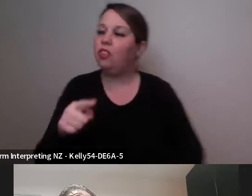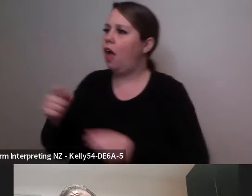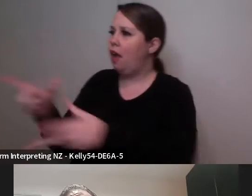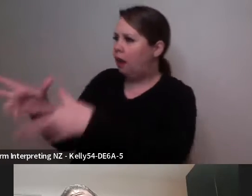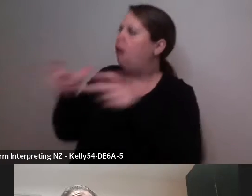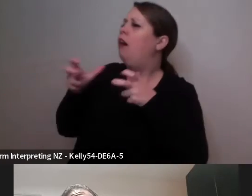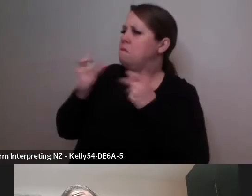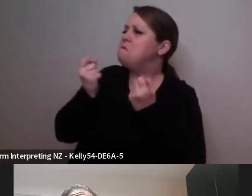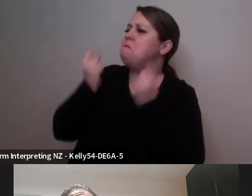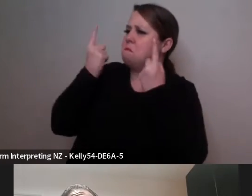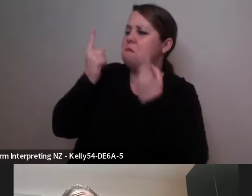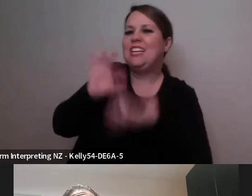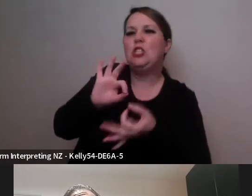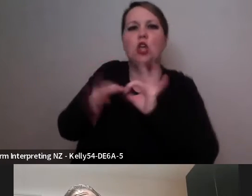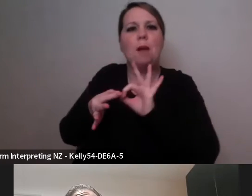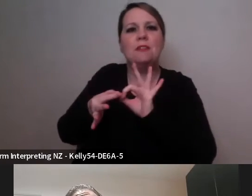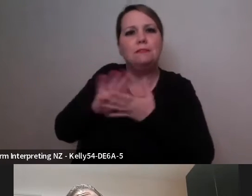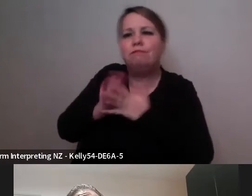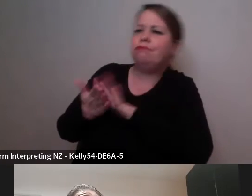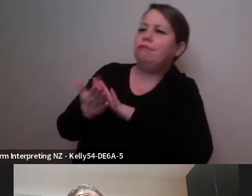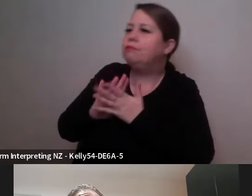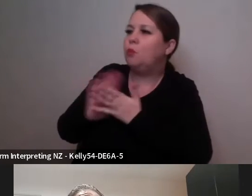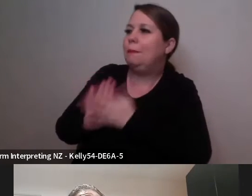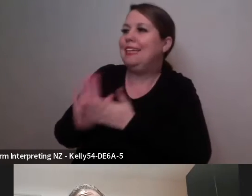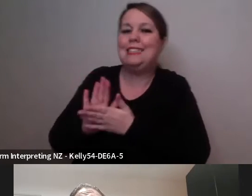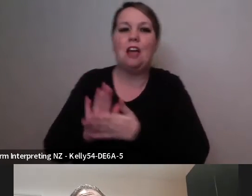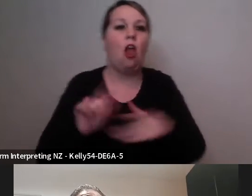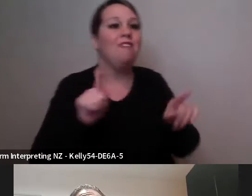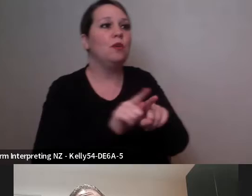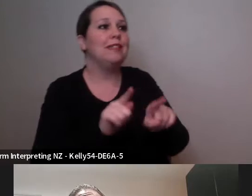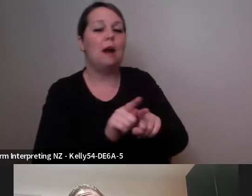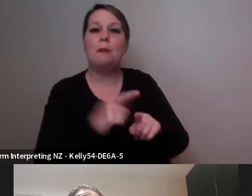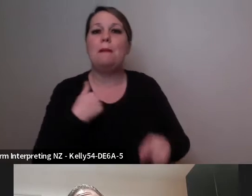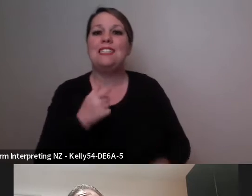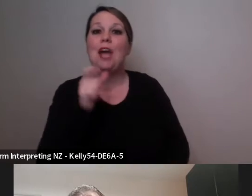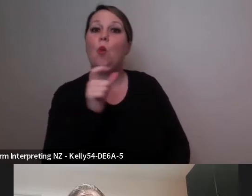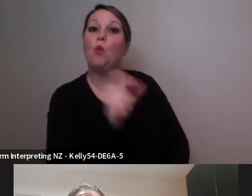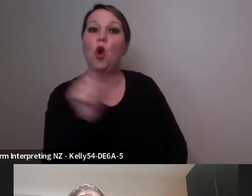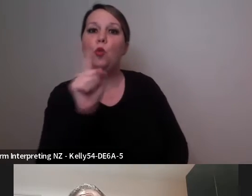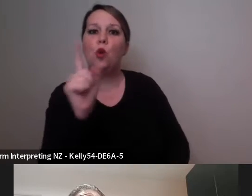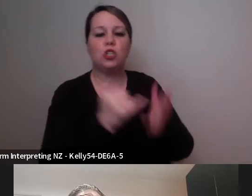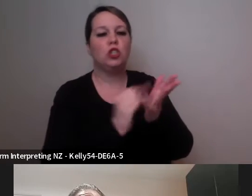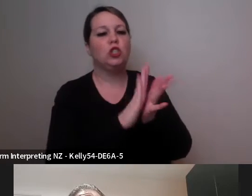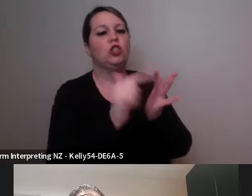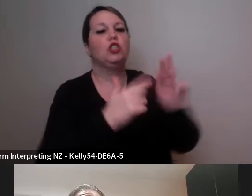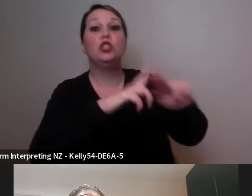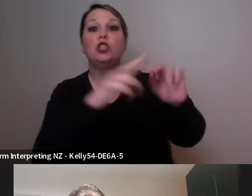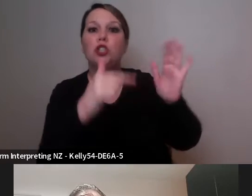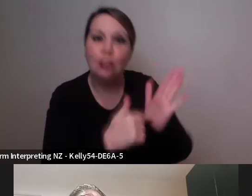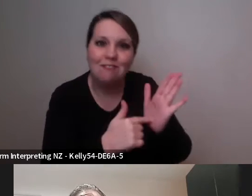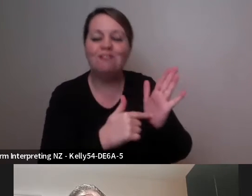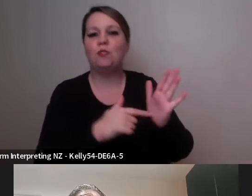For an example I may say the word 'shunt' or 'shift!' or 'chug' and just looking at how they interpret